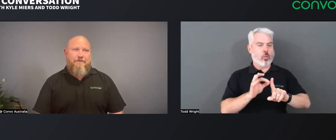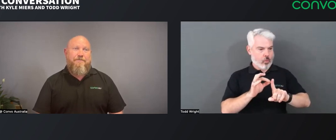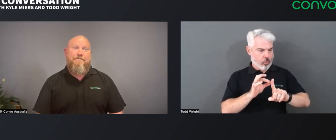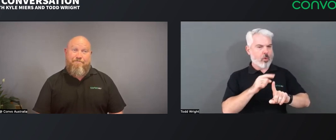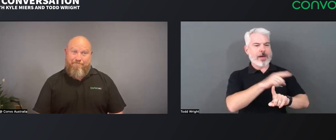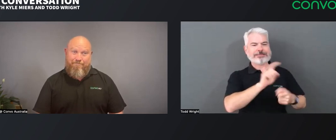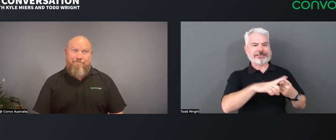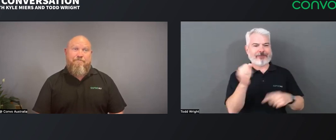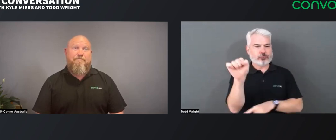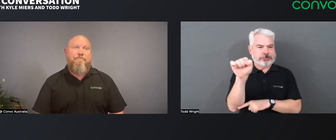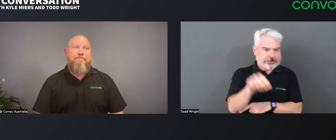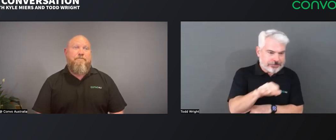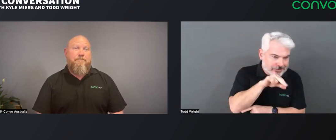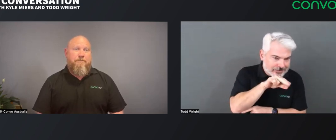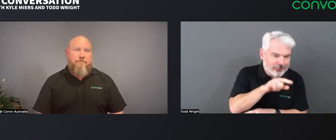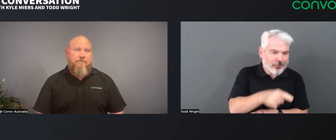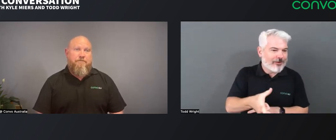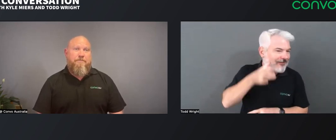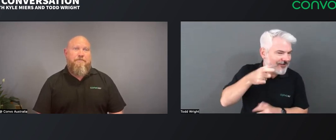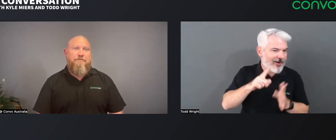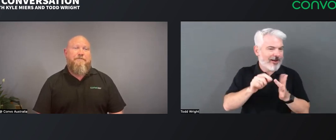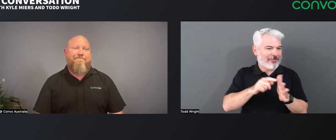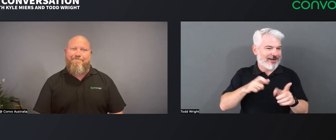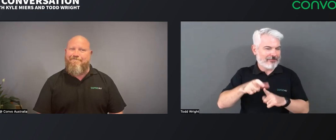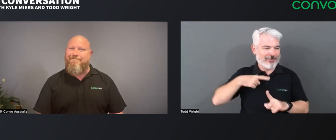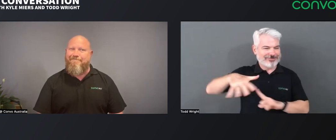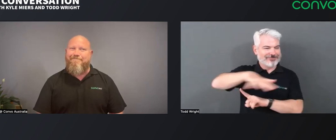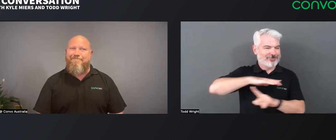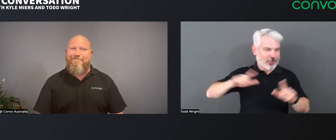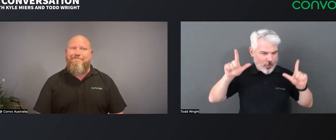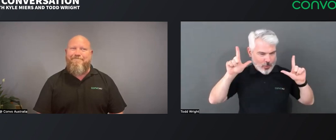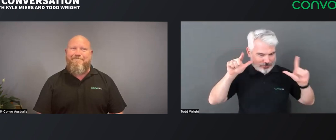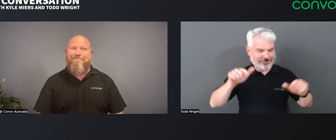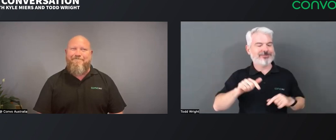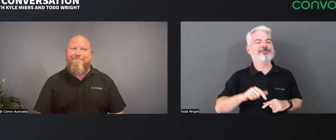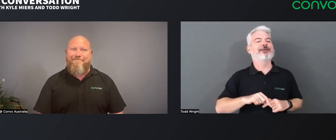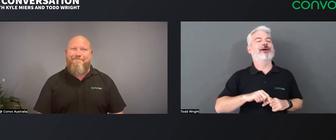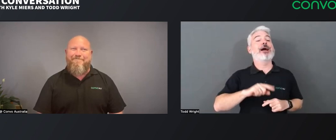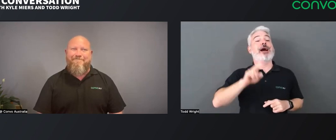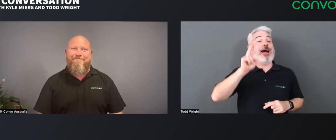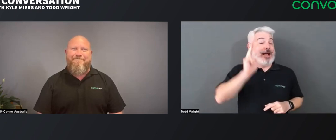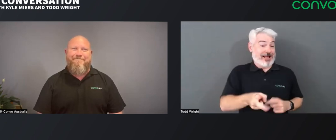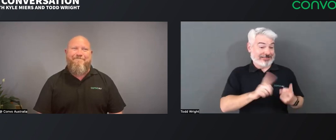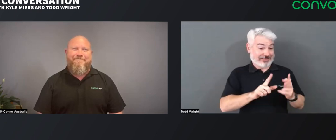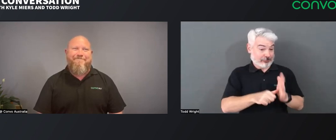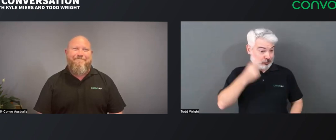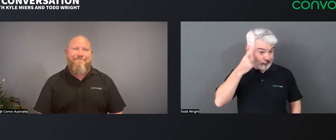and that really improved the conversation but I noticed that they'd still be leaning in because we're in a busy, noisy environment.